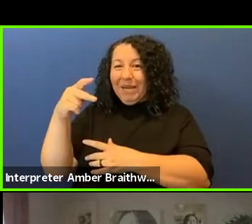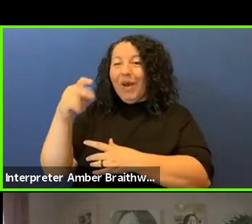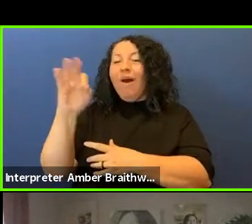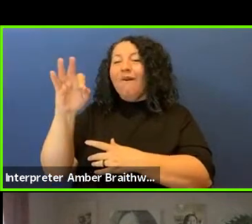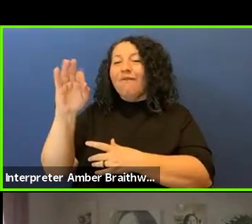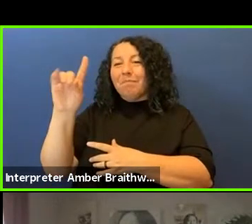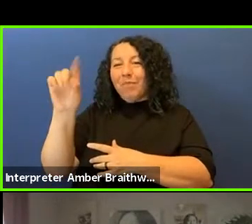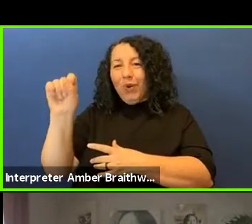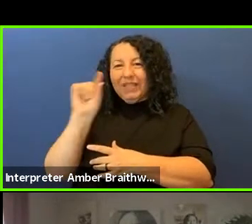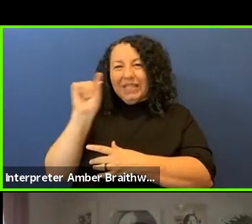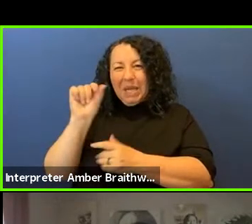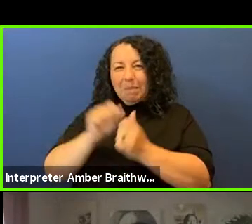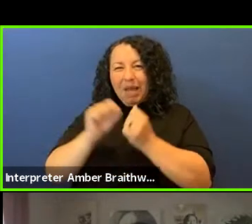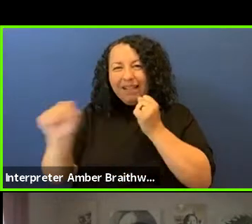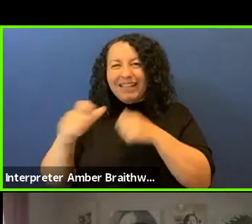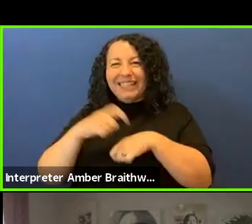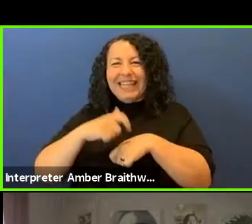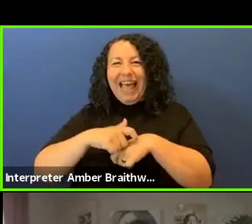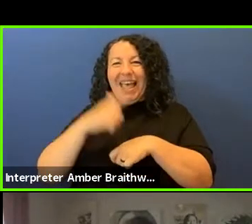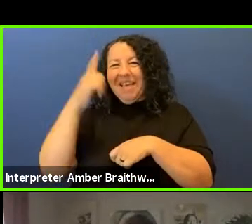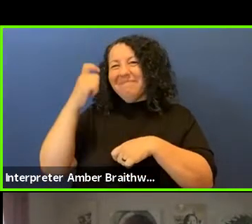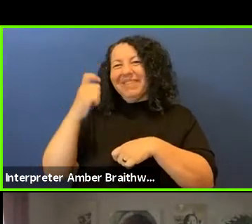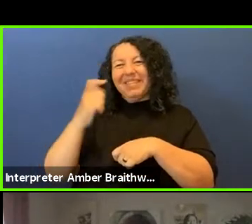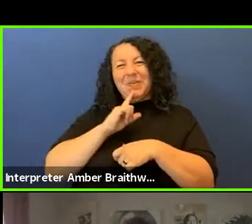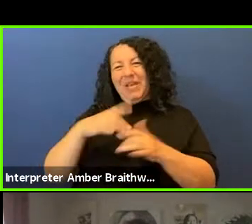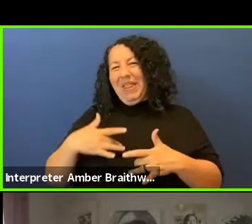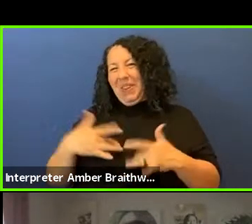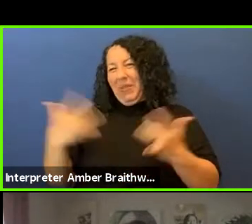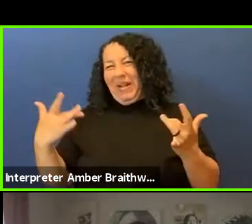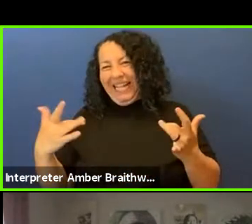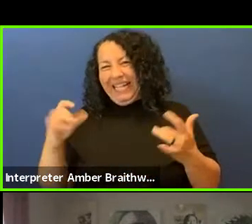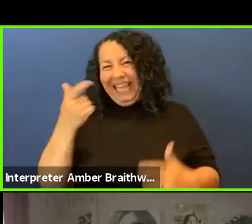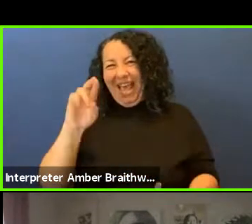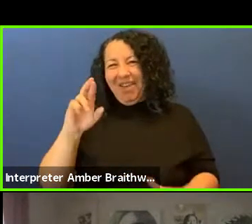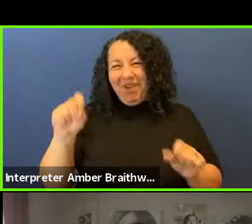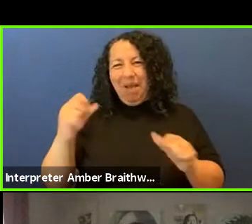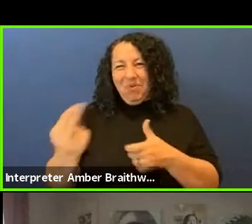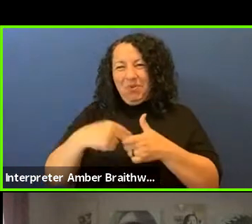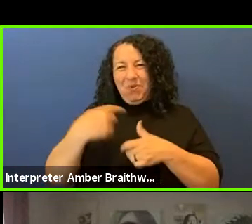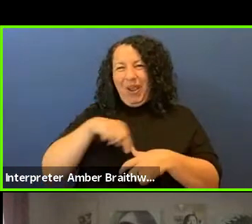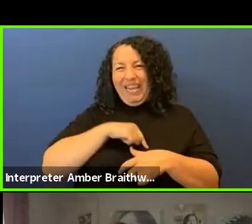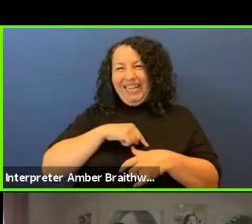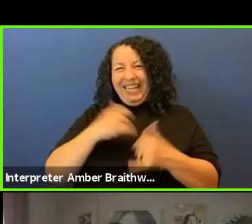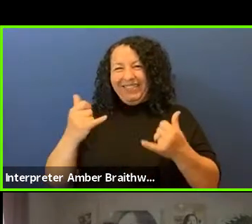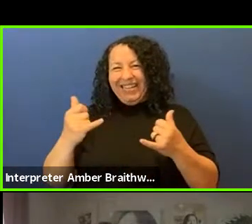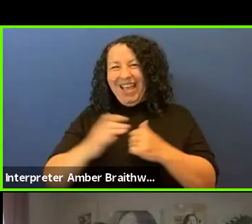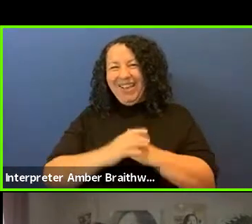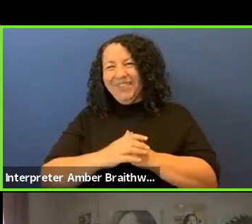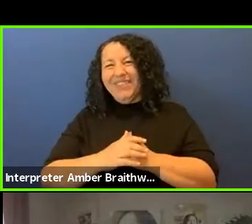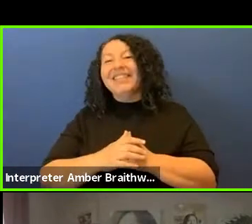time because we're just really thrilled that he's able to join us right now and I'm just gonna turn it over for